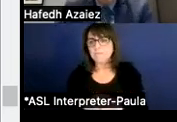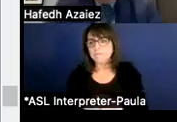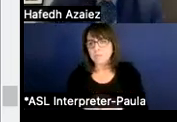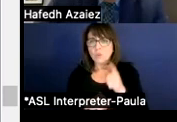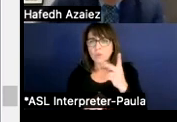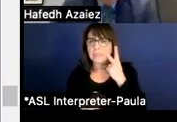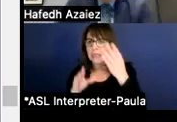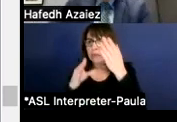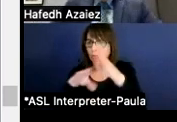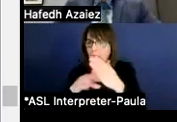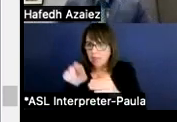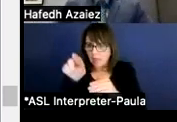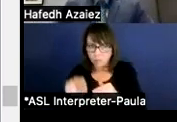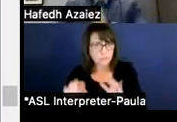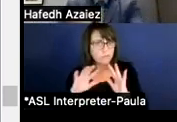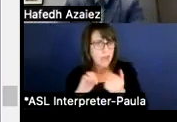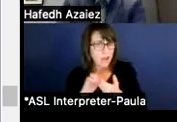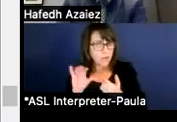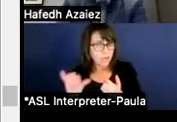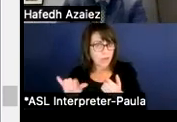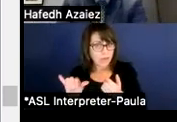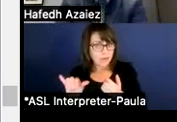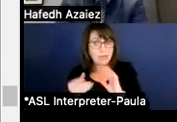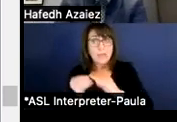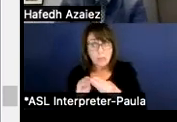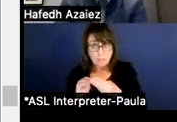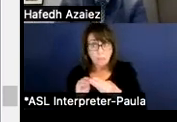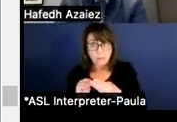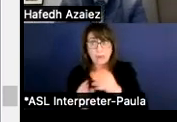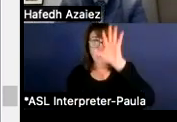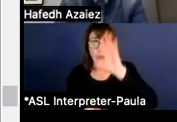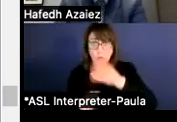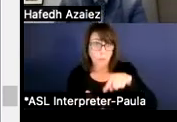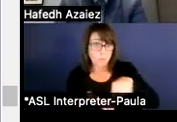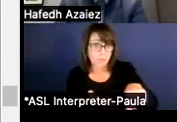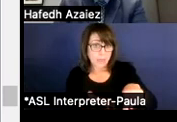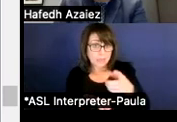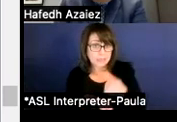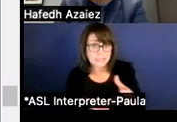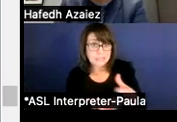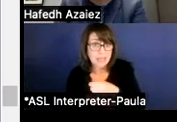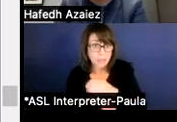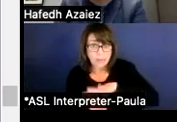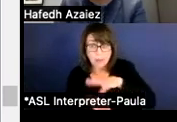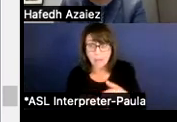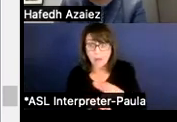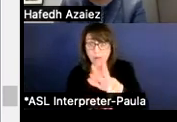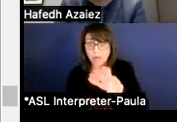of how that total compensation, that total salary amount of 333 million